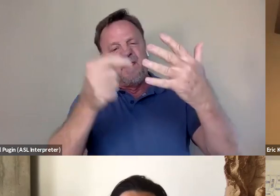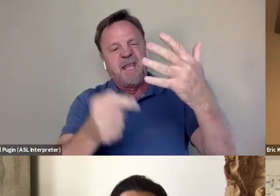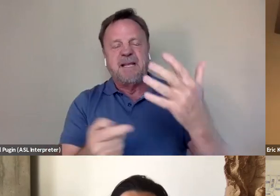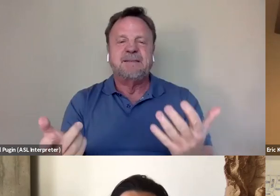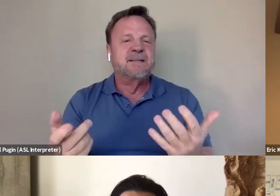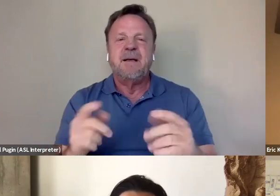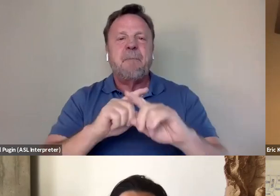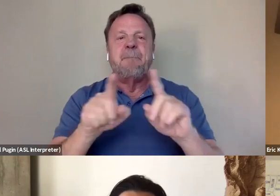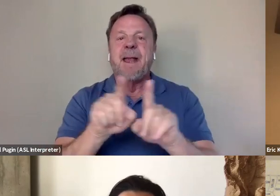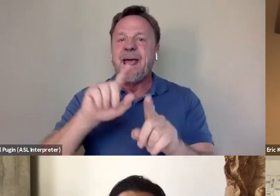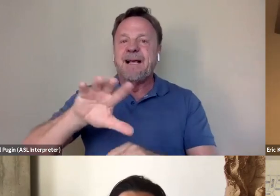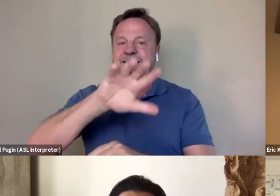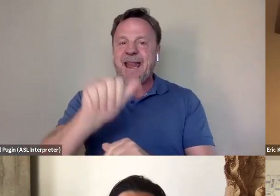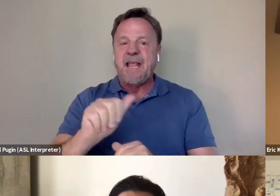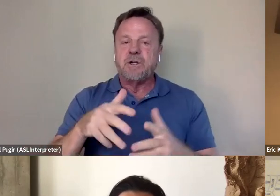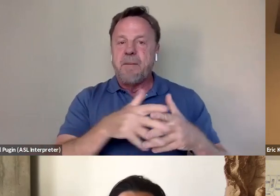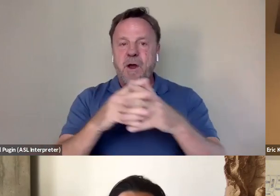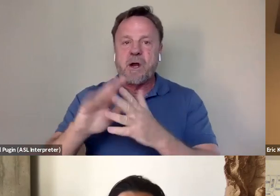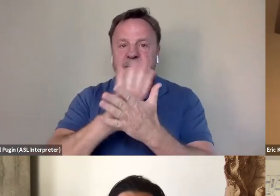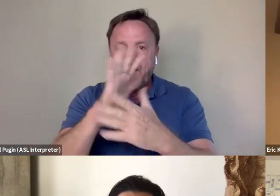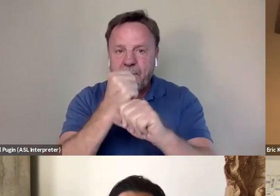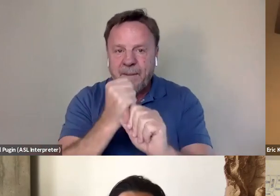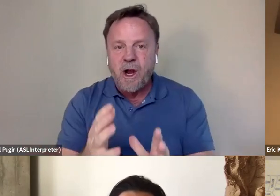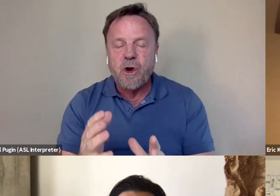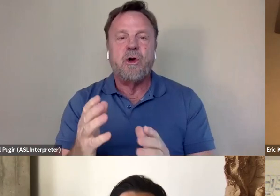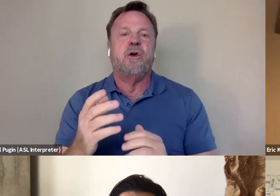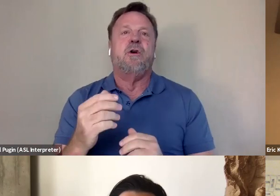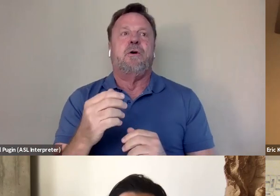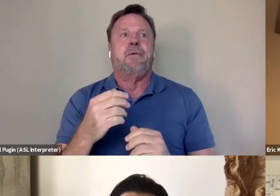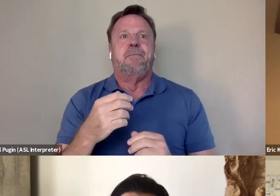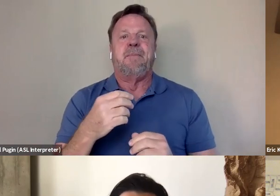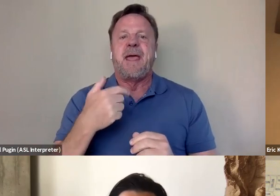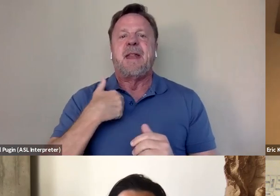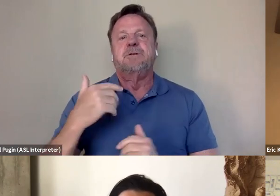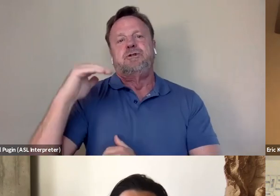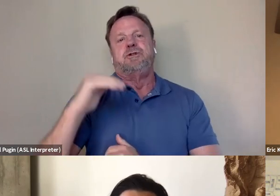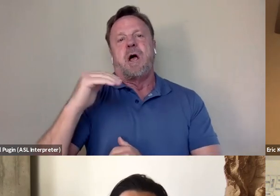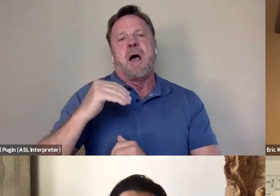again as an Asian-American filmmaker and as a child of immigrants, child of refugees